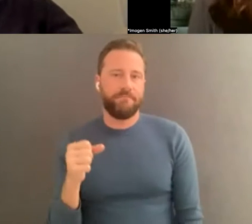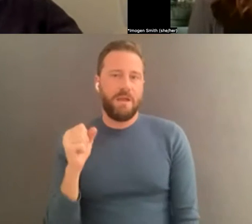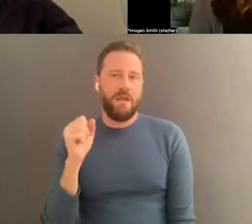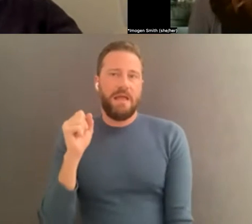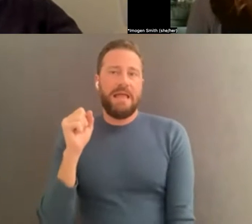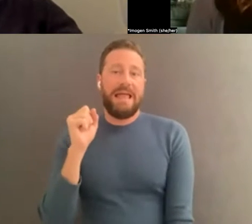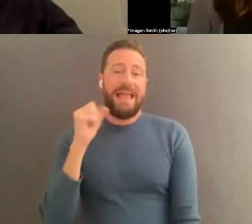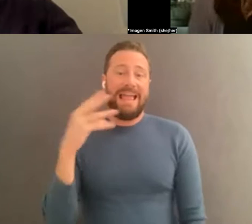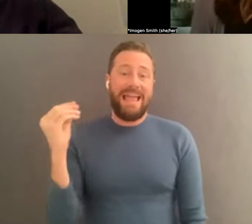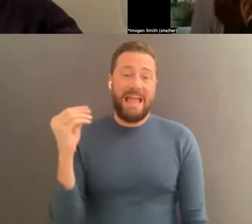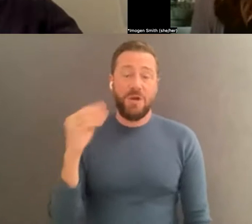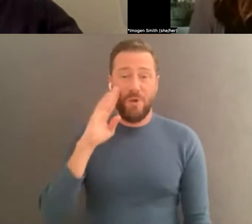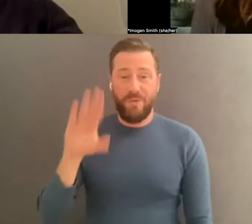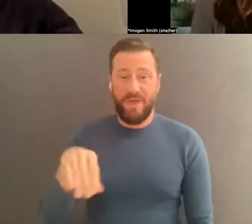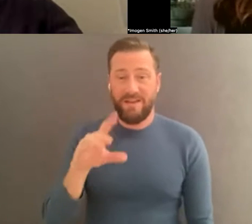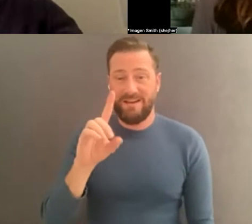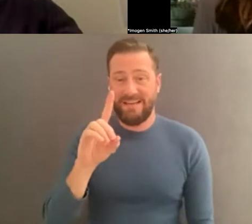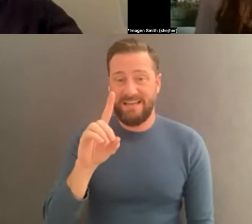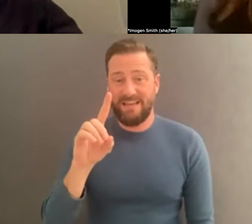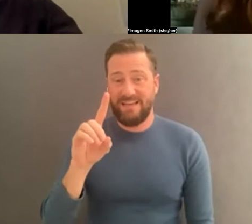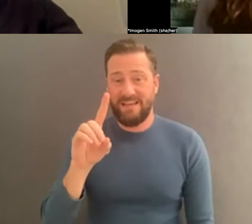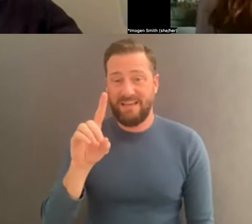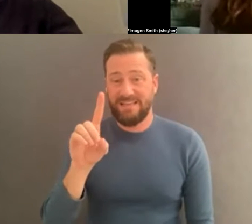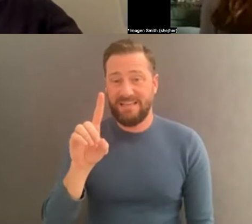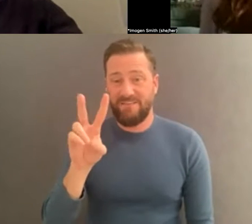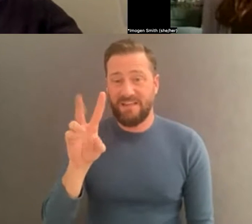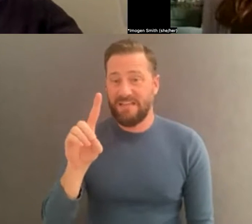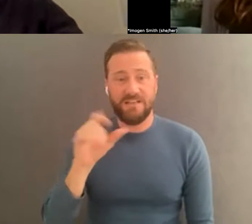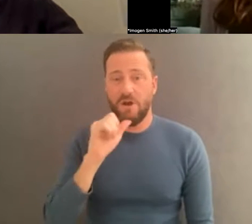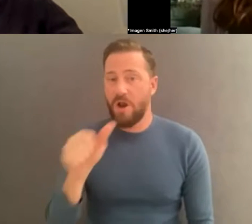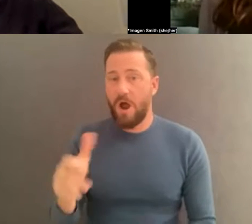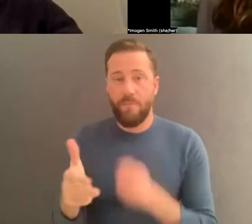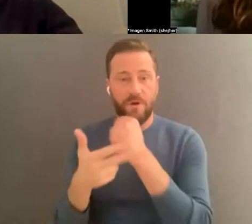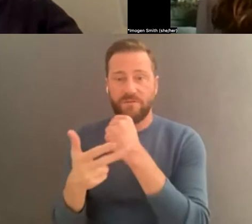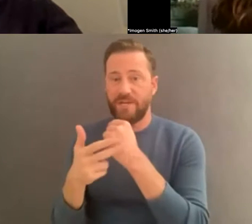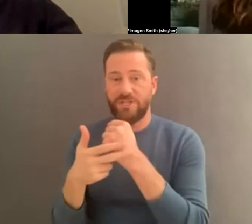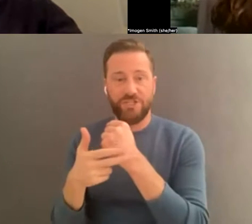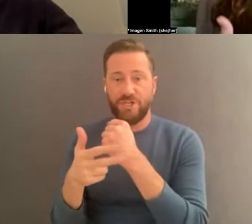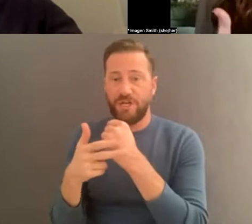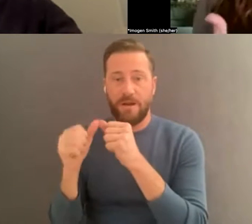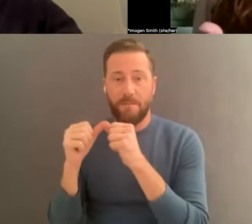setting. Also know that DVDs are not a preservation medium. They are convenient for